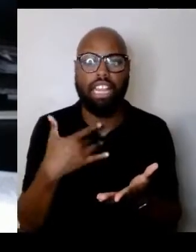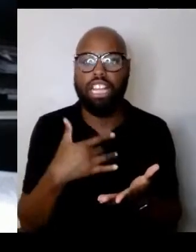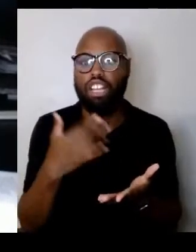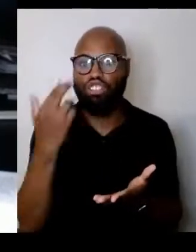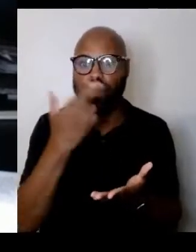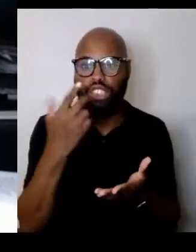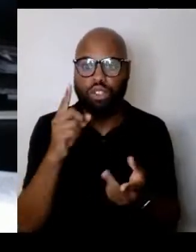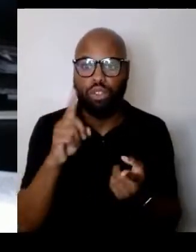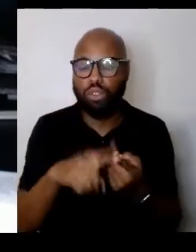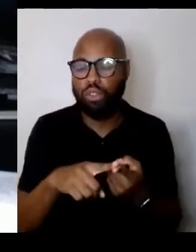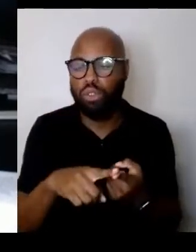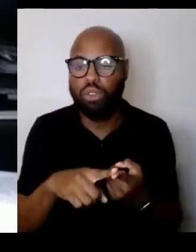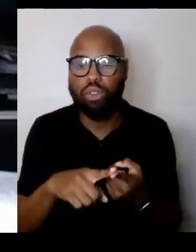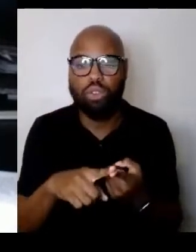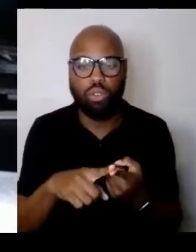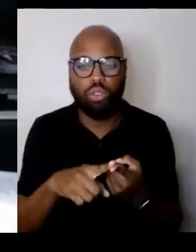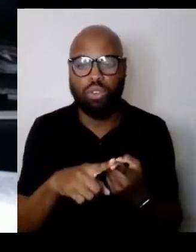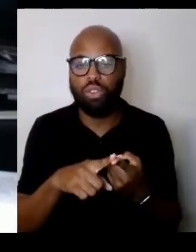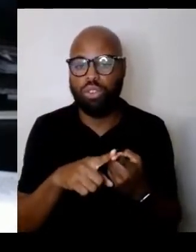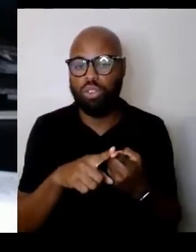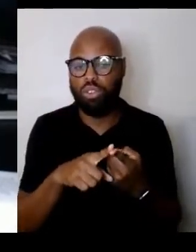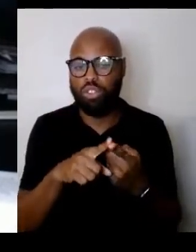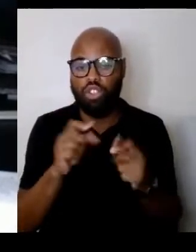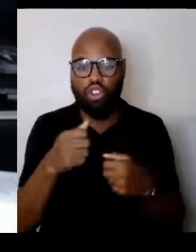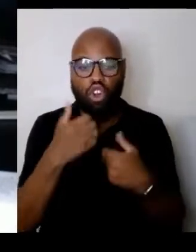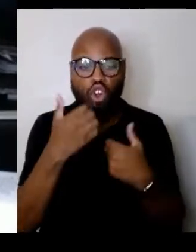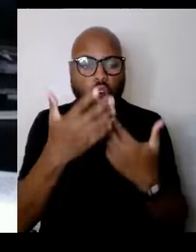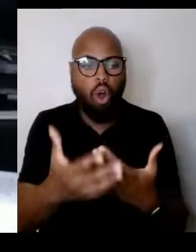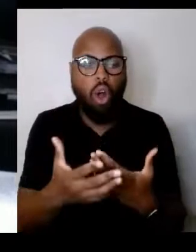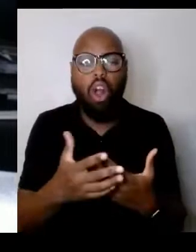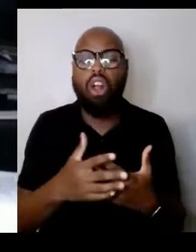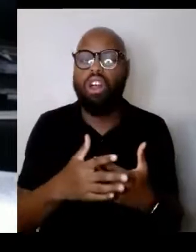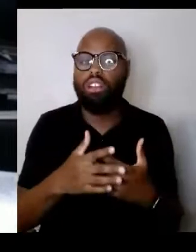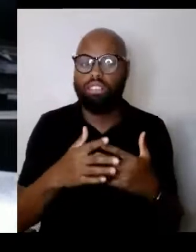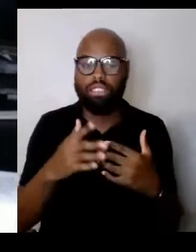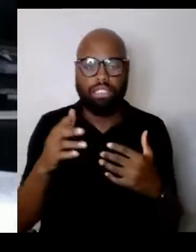and, or an armed forces.